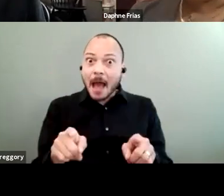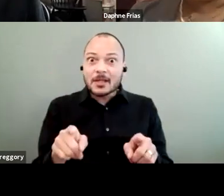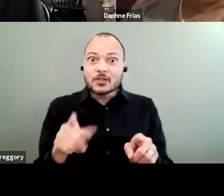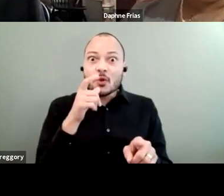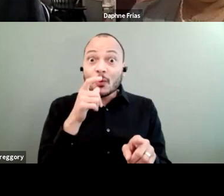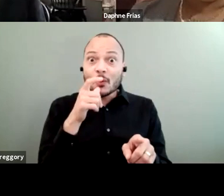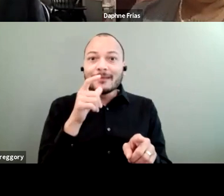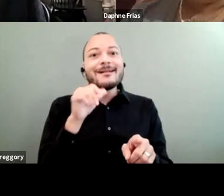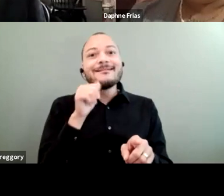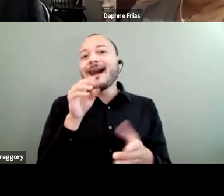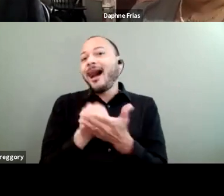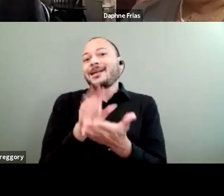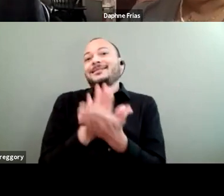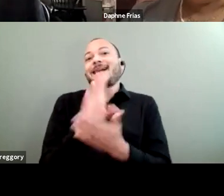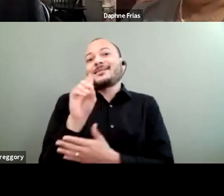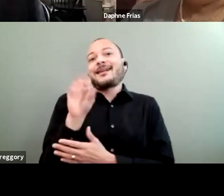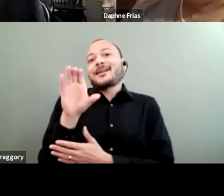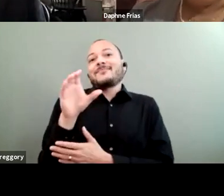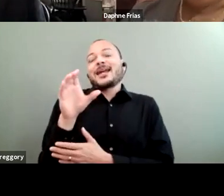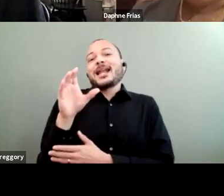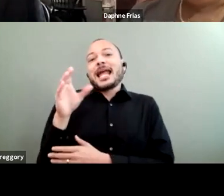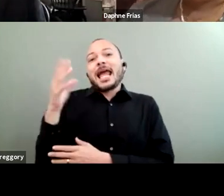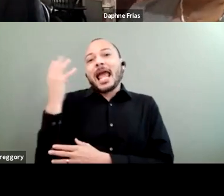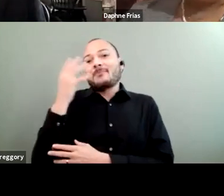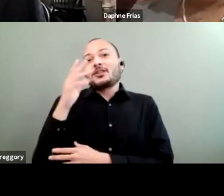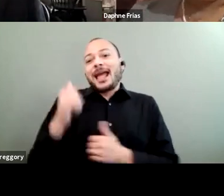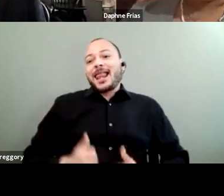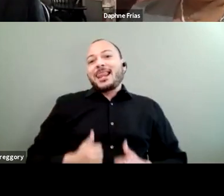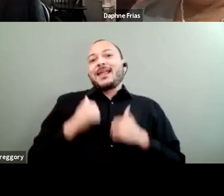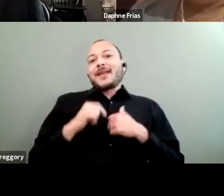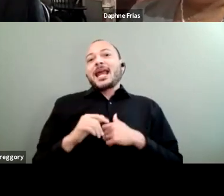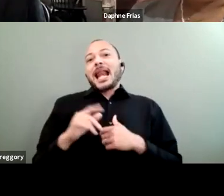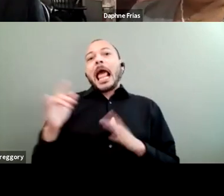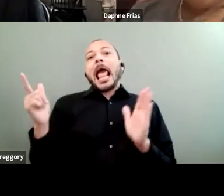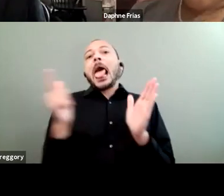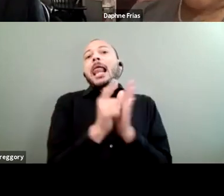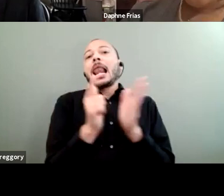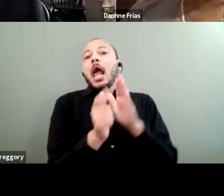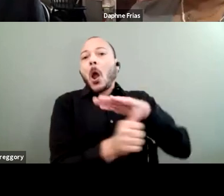who were living in illegal basement apartments 'cause that was all they could afford.